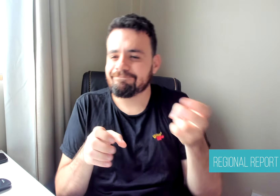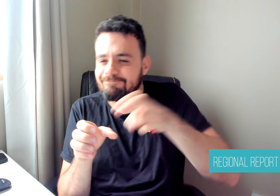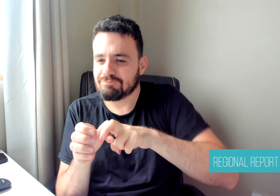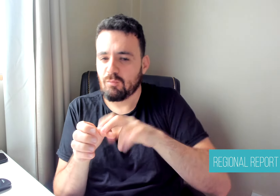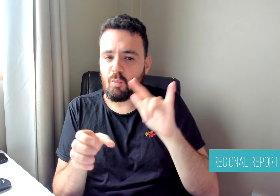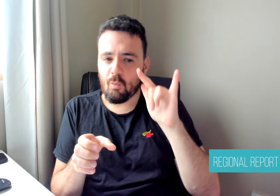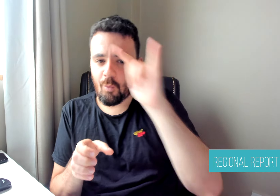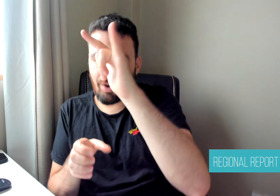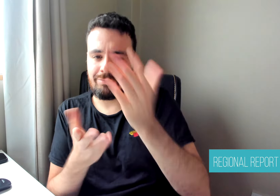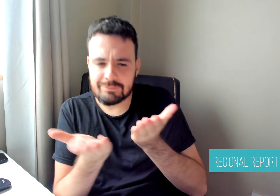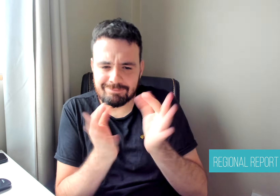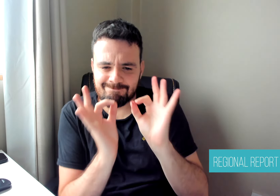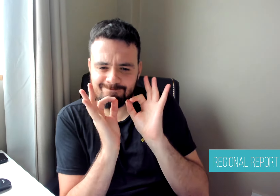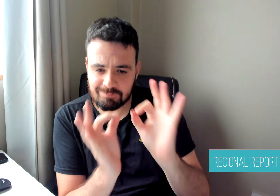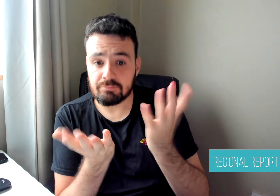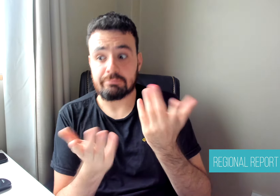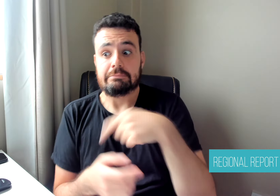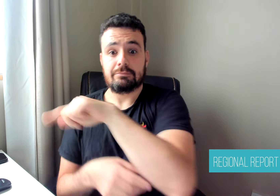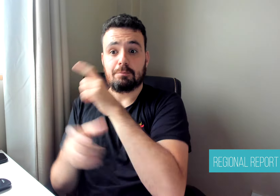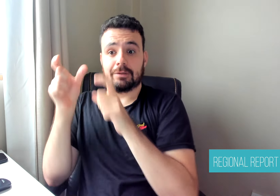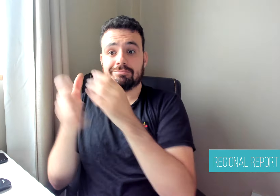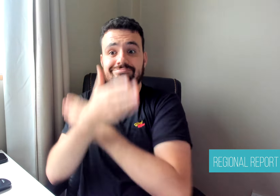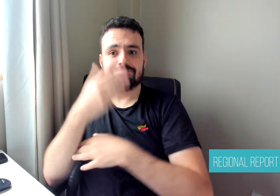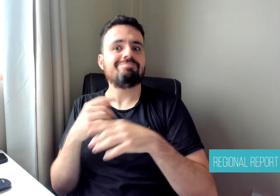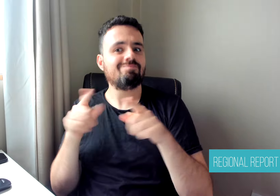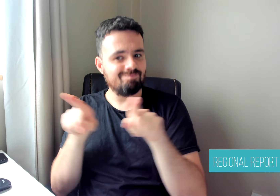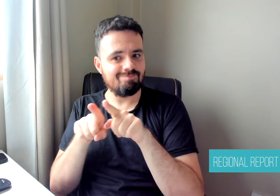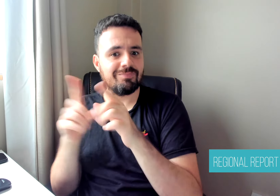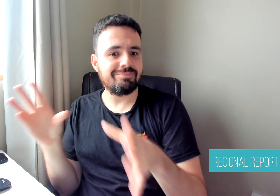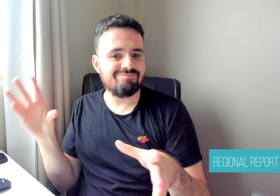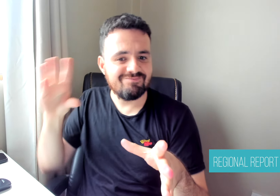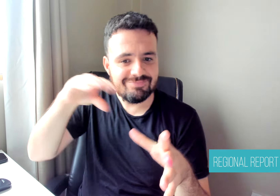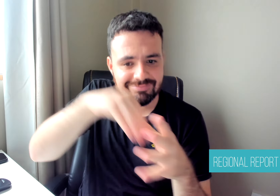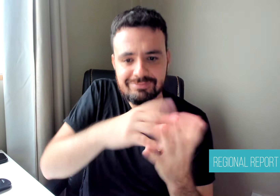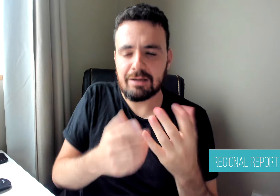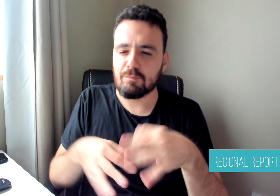comfortable, and accessible flight experience. The alliance